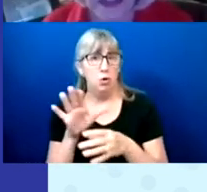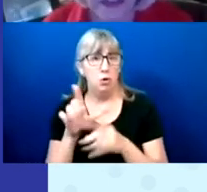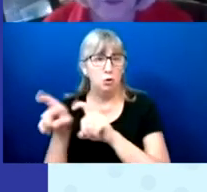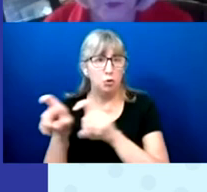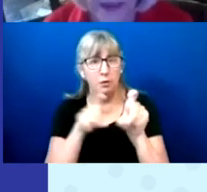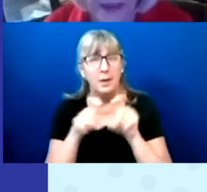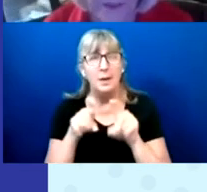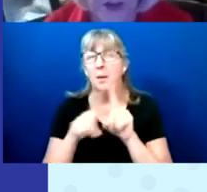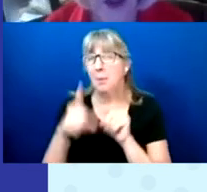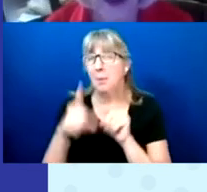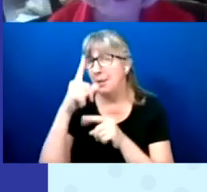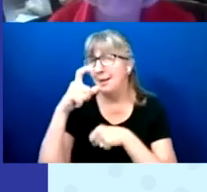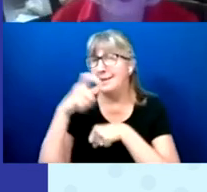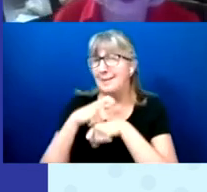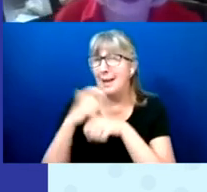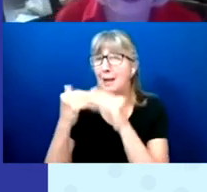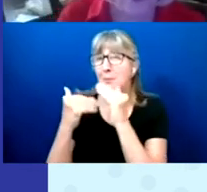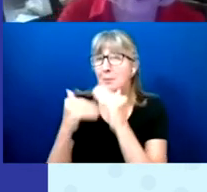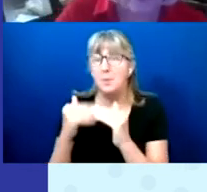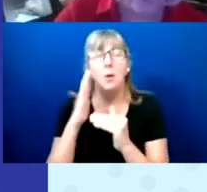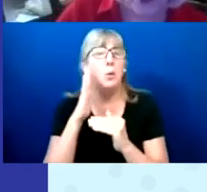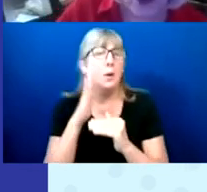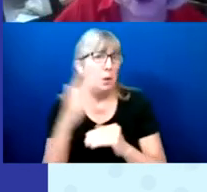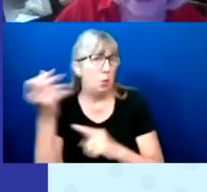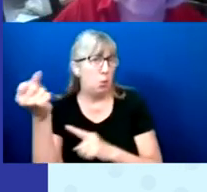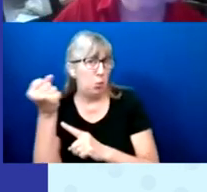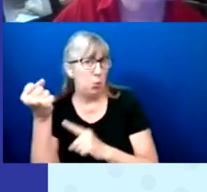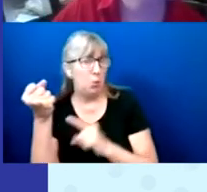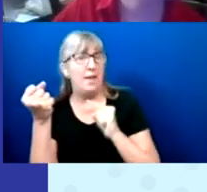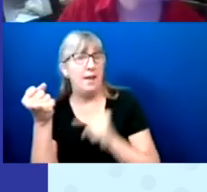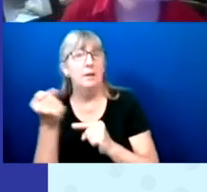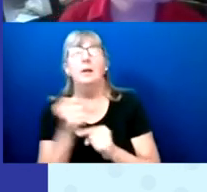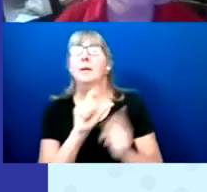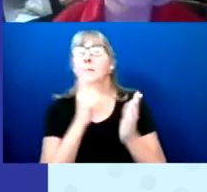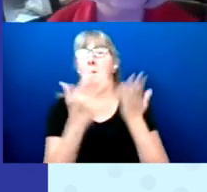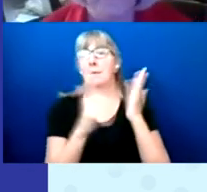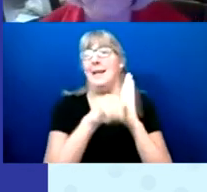And if we have time later, we will show it again.